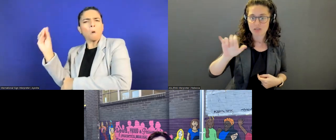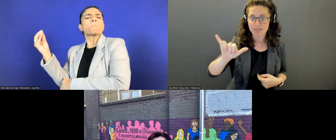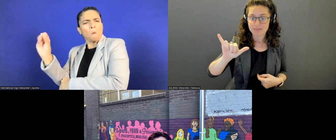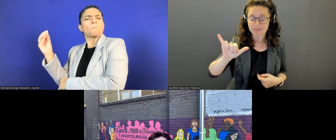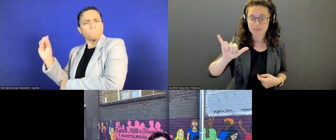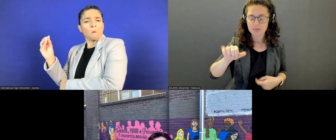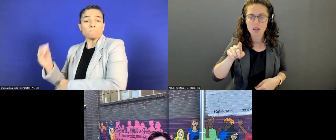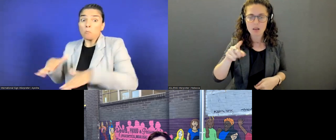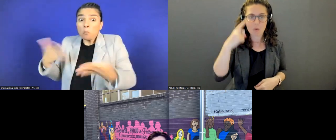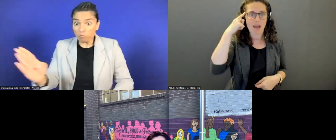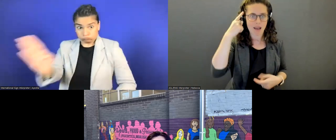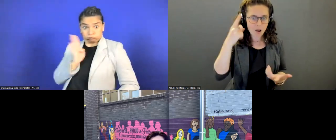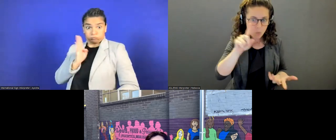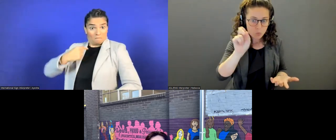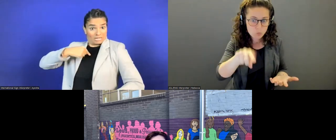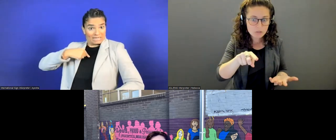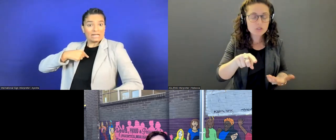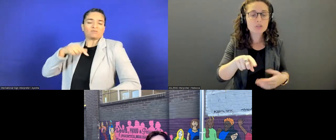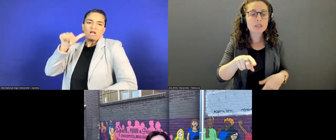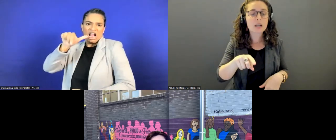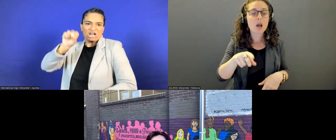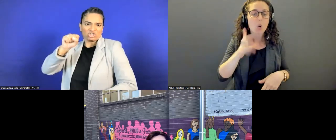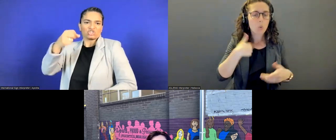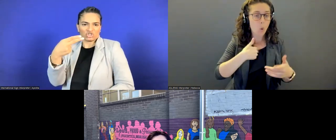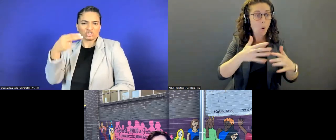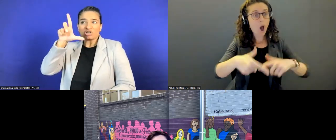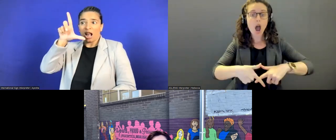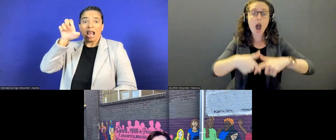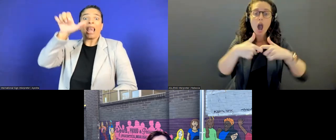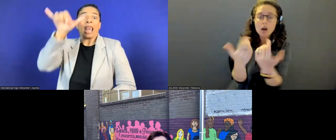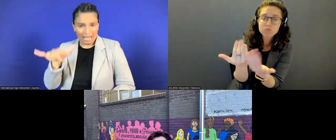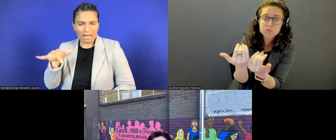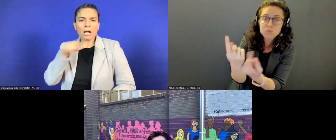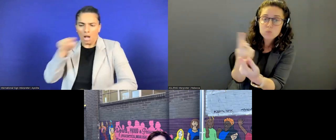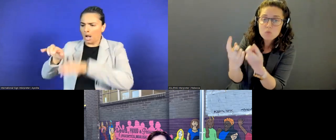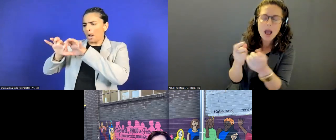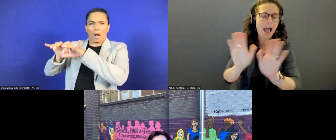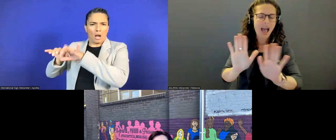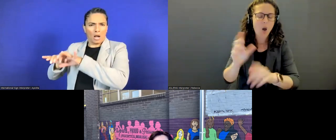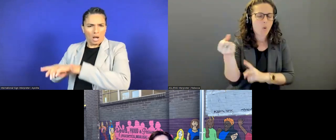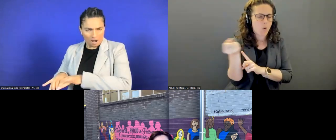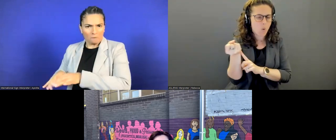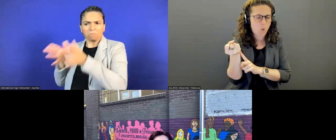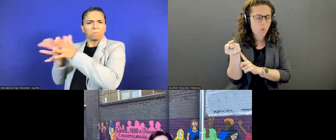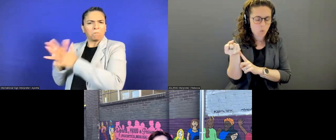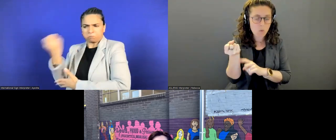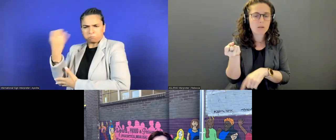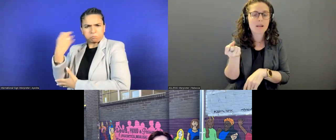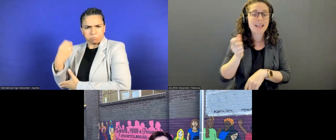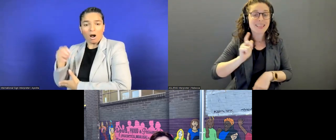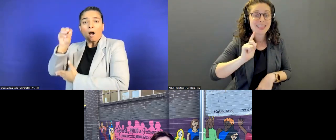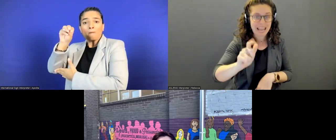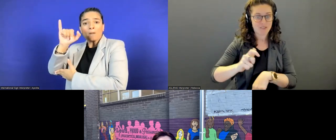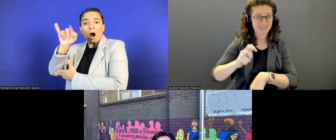We will address the questions during the Q&A segment.